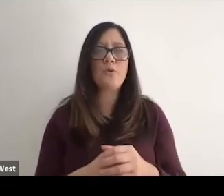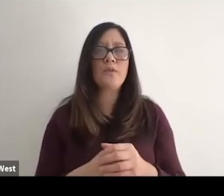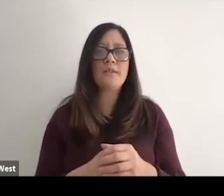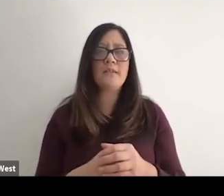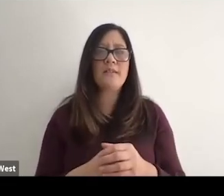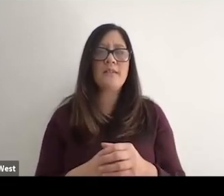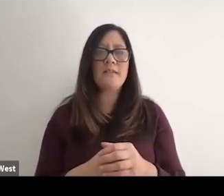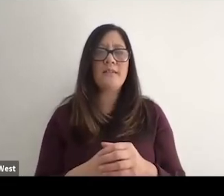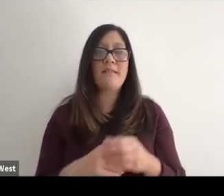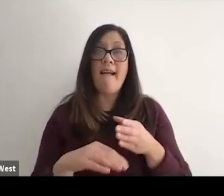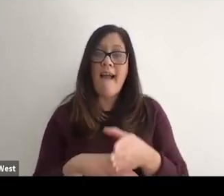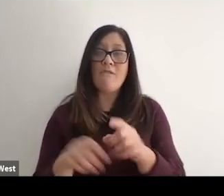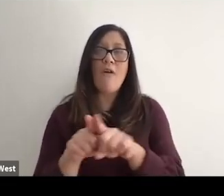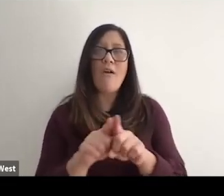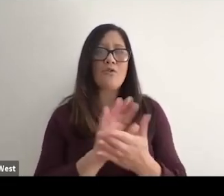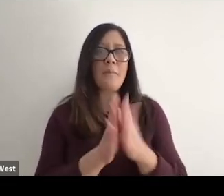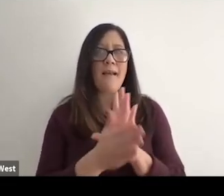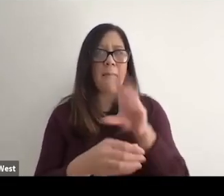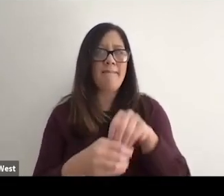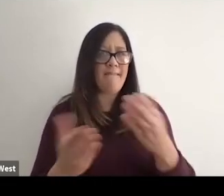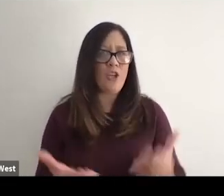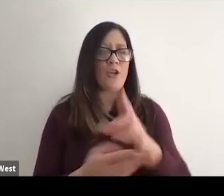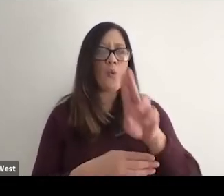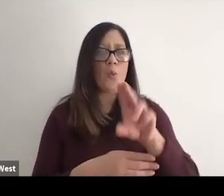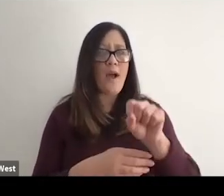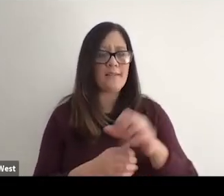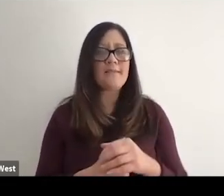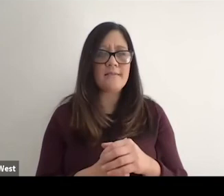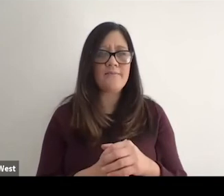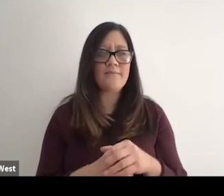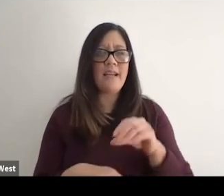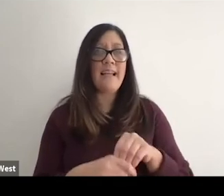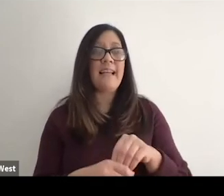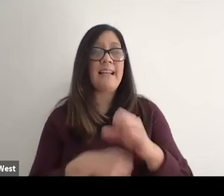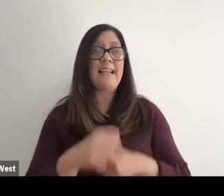From there I also became involved here in the US and in 2017 began a term.